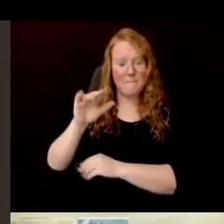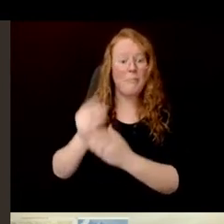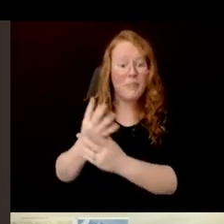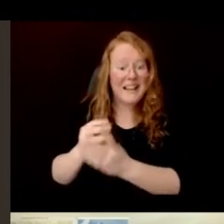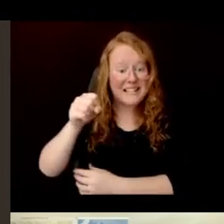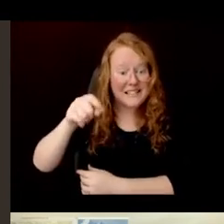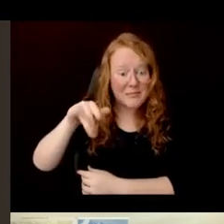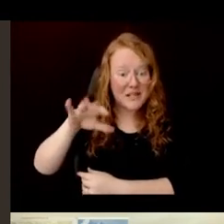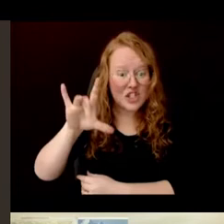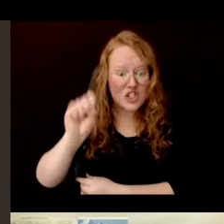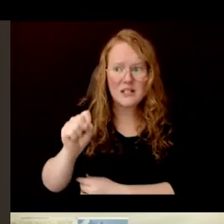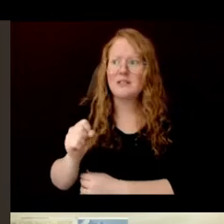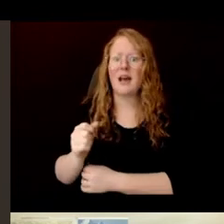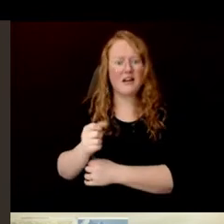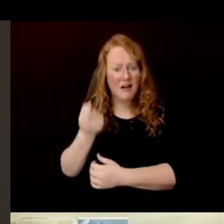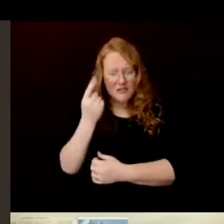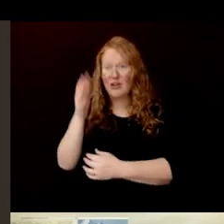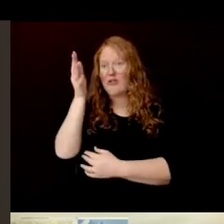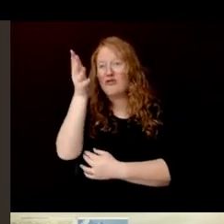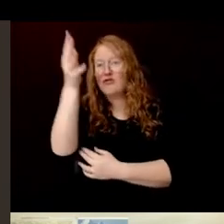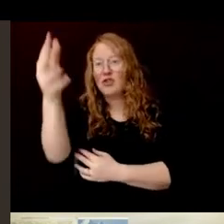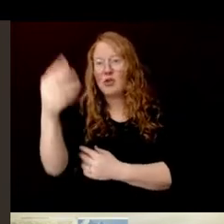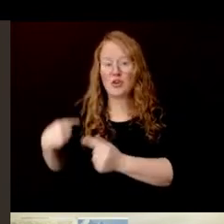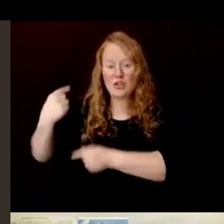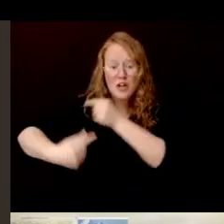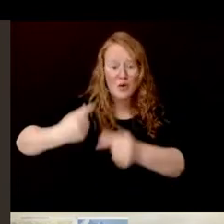So each of the talks in this series resonates with this mission,